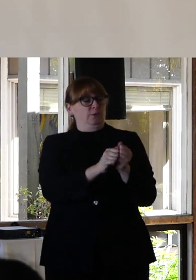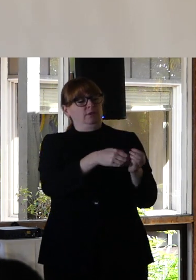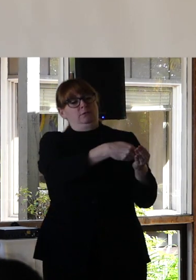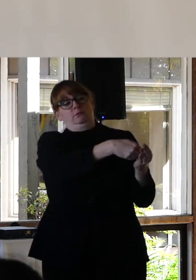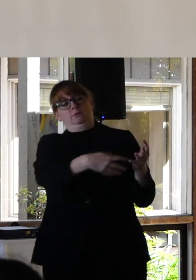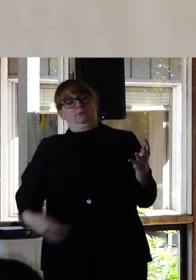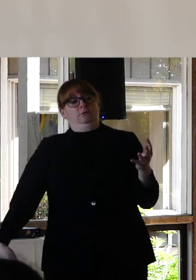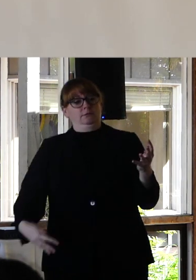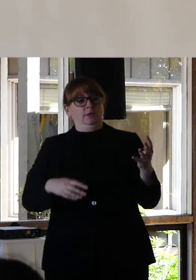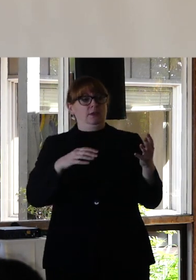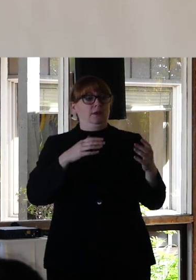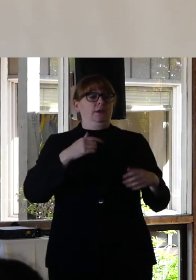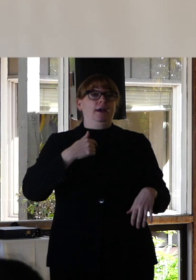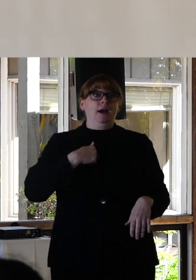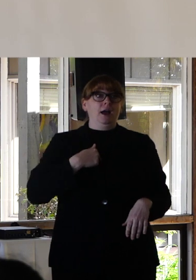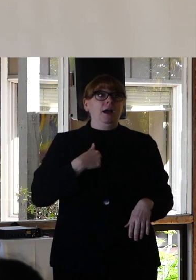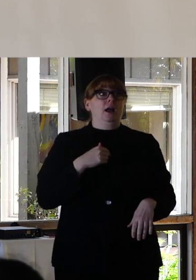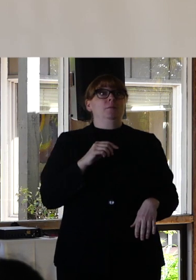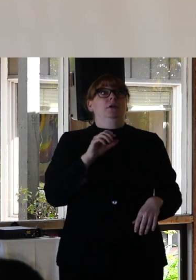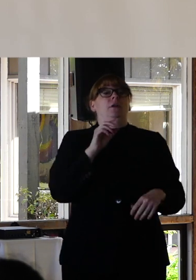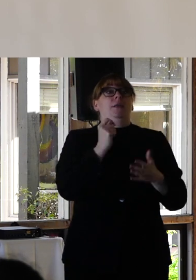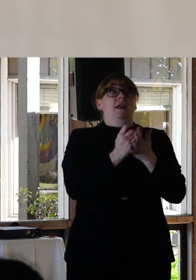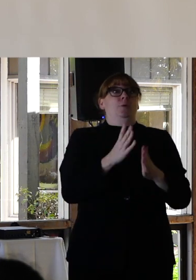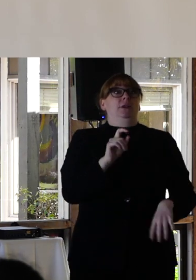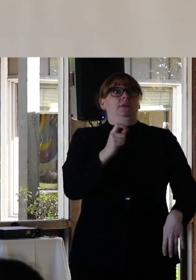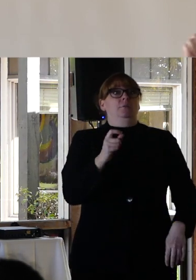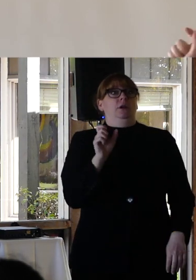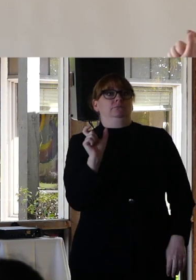after their name. Fewer than 500 of them.